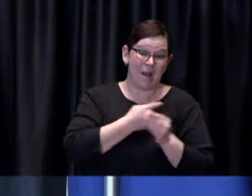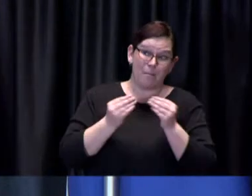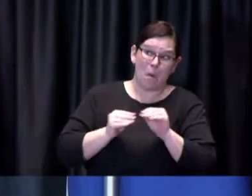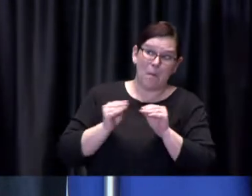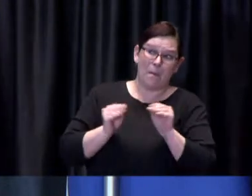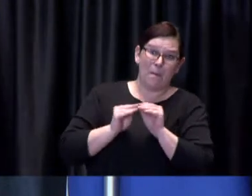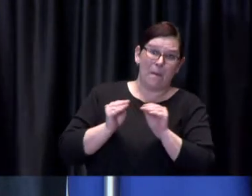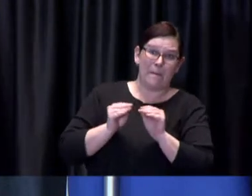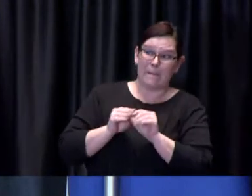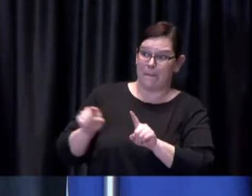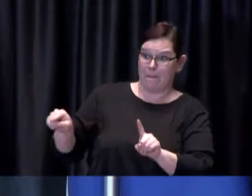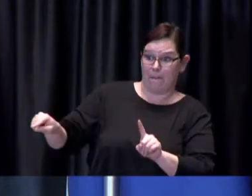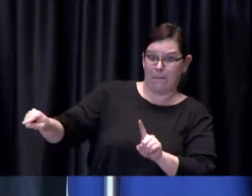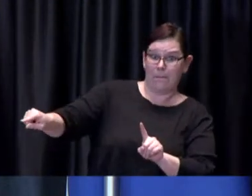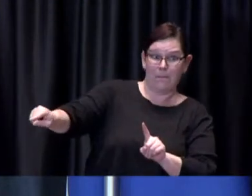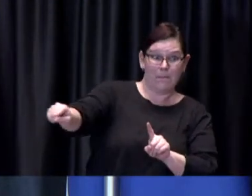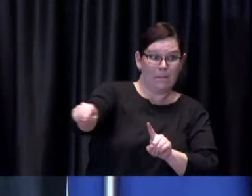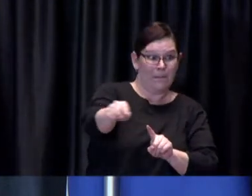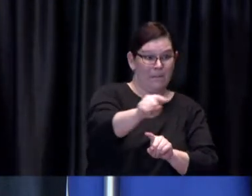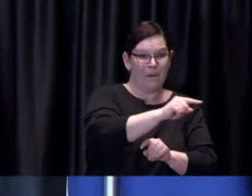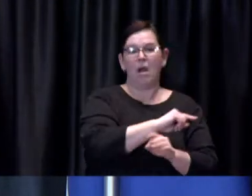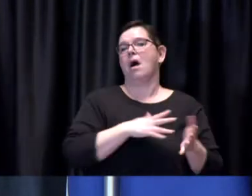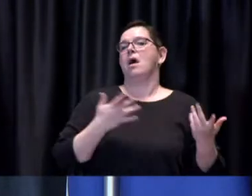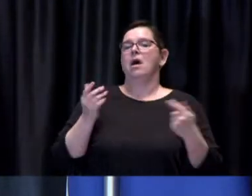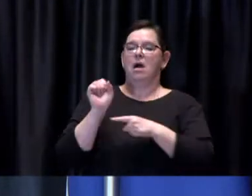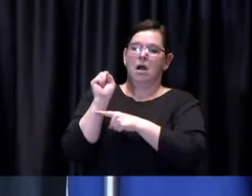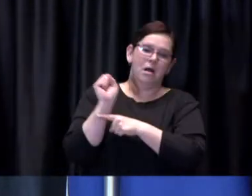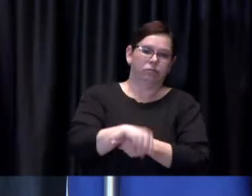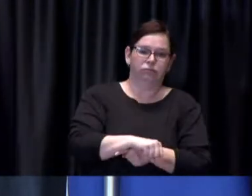so that we can actually put this pandemic behind us sooner rather than later.